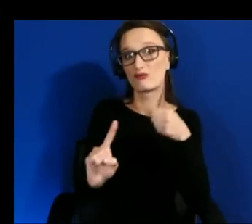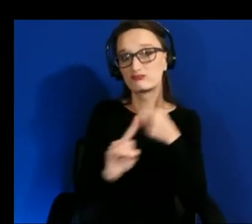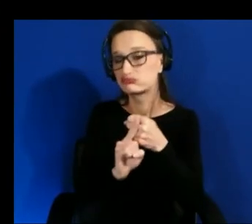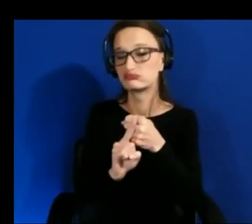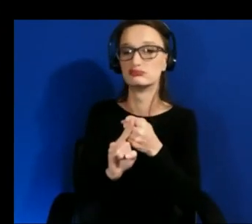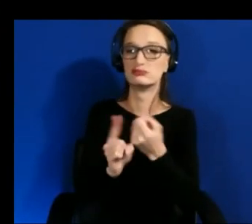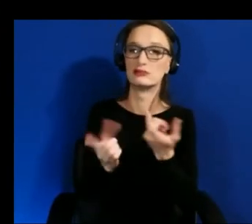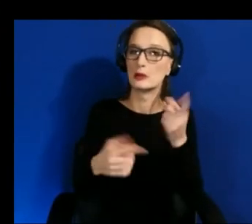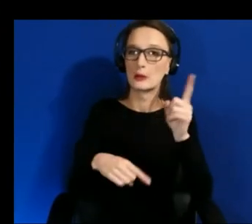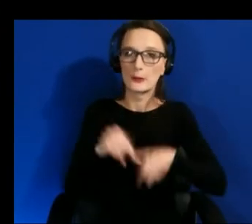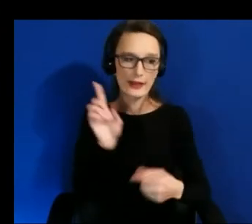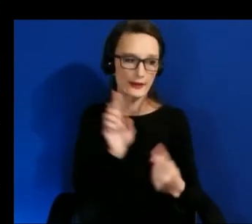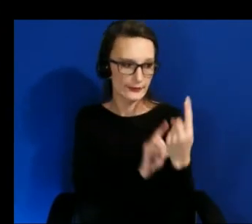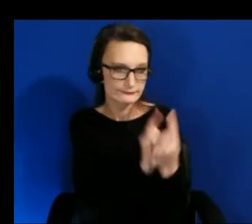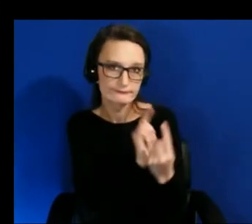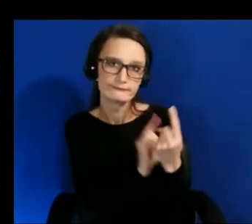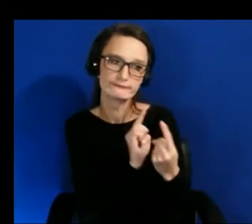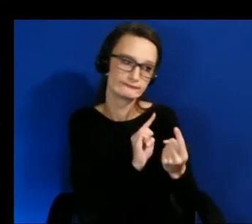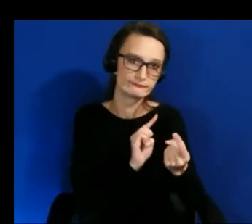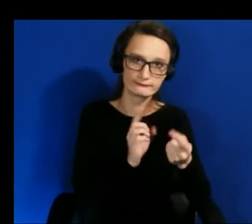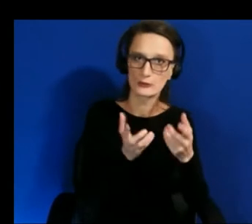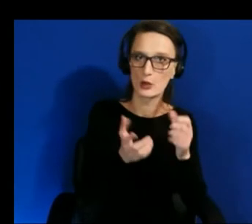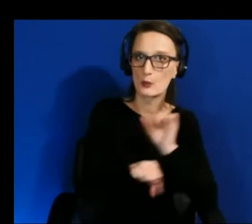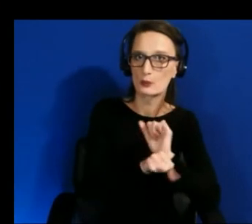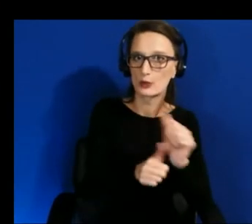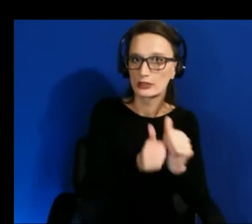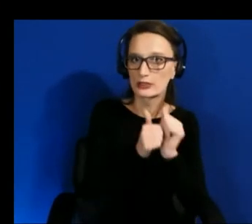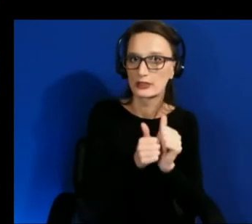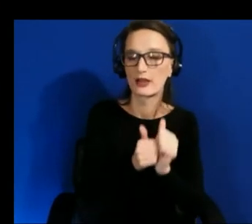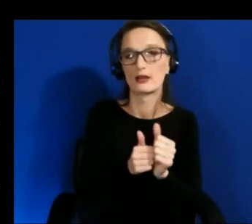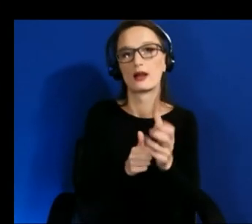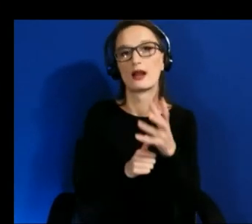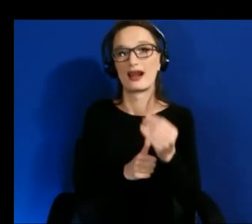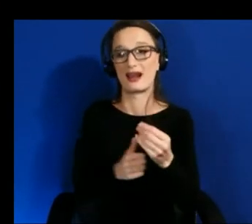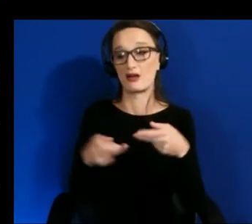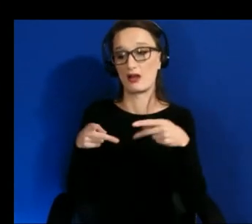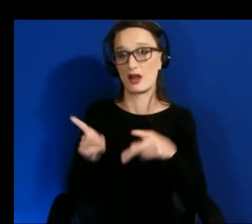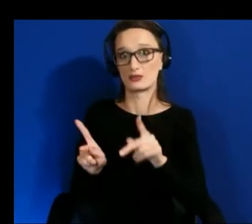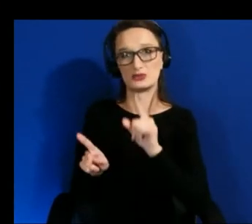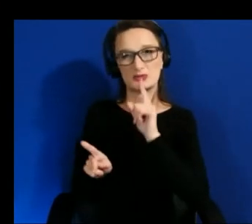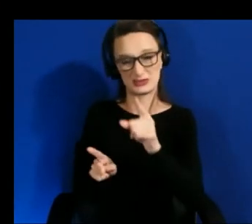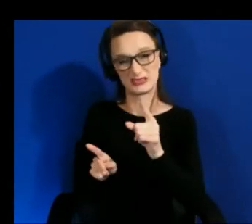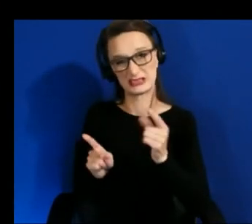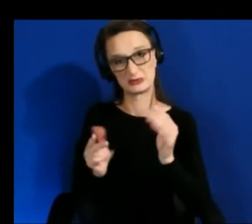and there's also you know no opportunities or very little opportunities for us for example to kind of